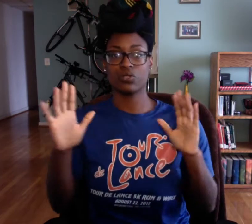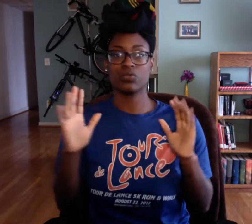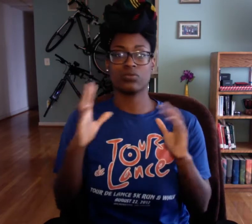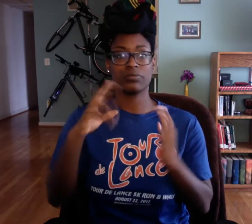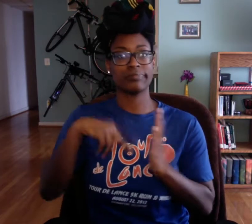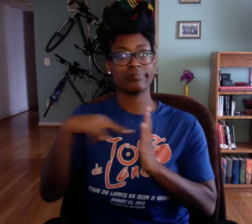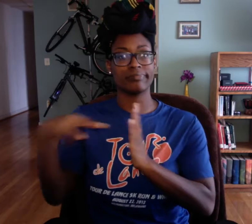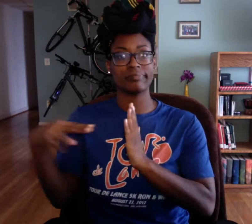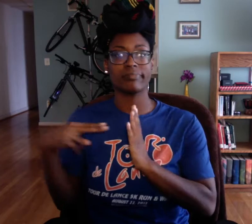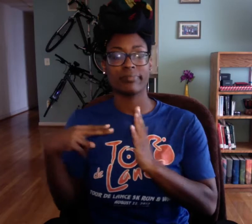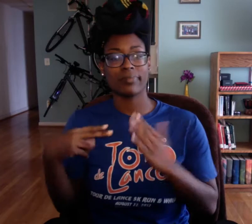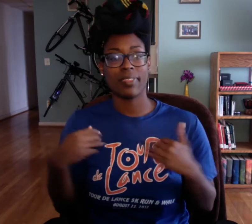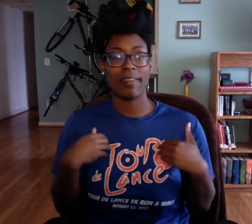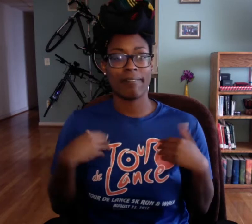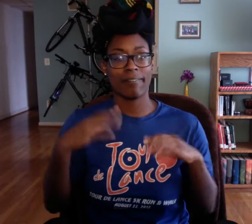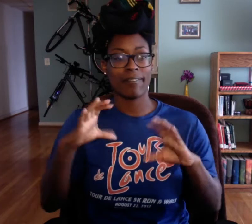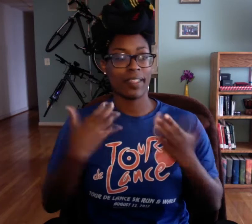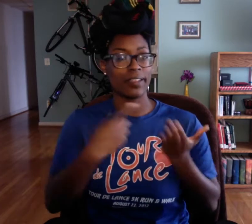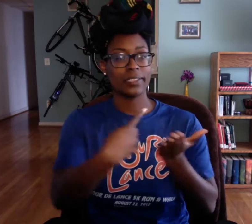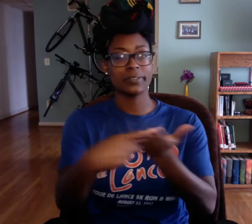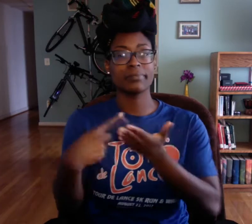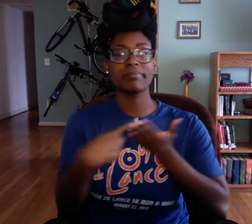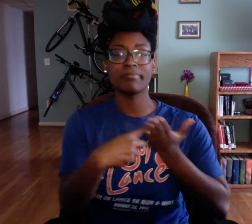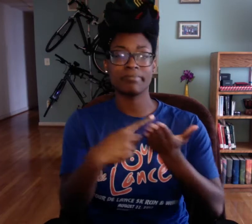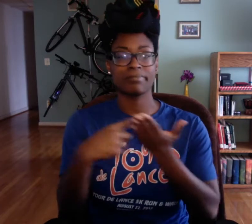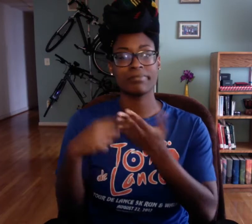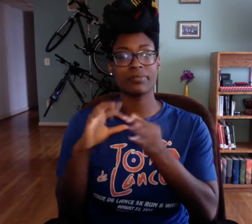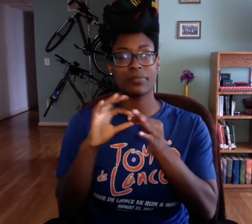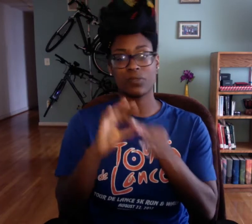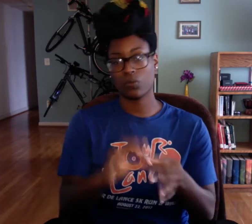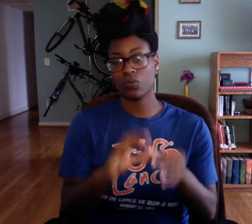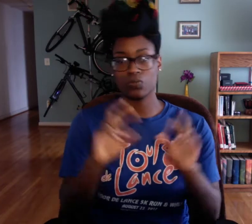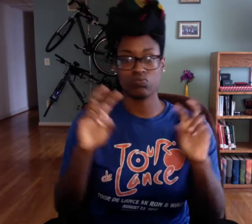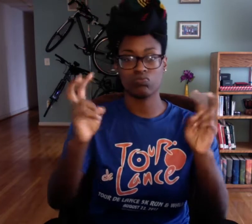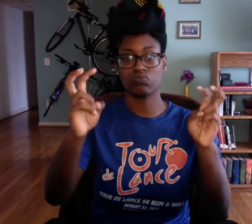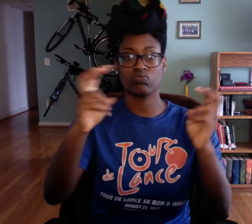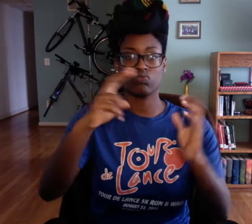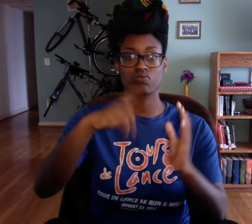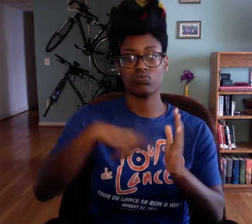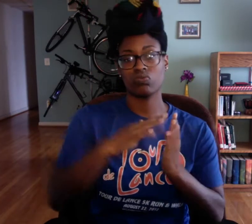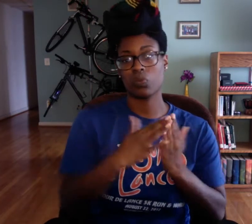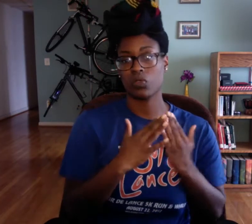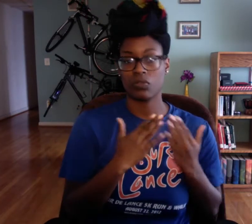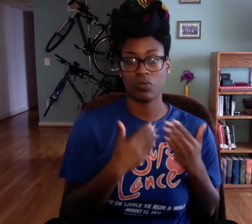Thank God I read everything and we were able to have our in-class discussion related to